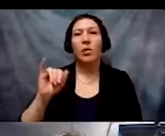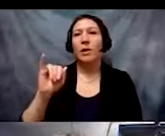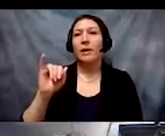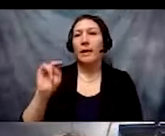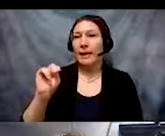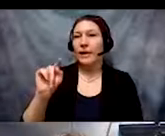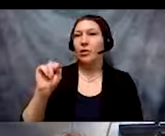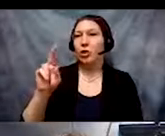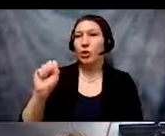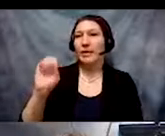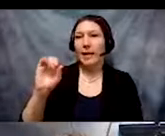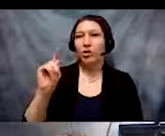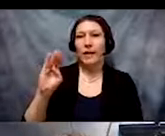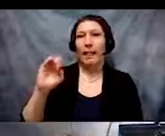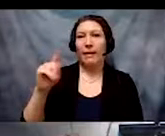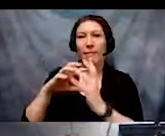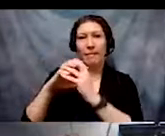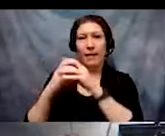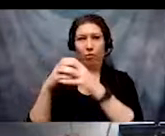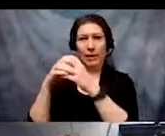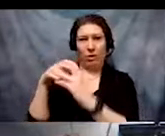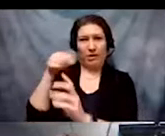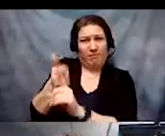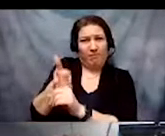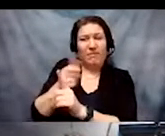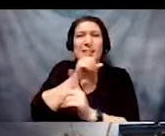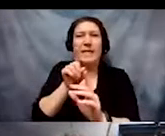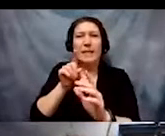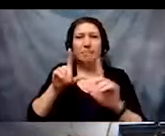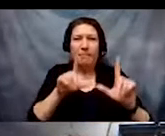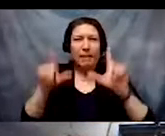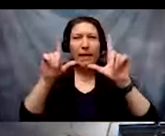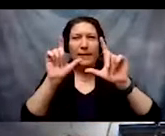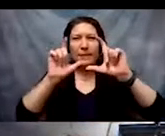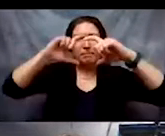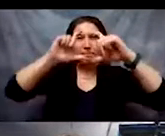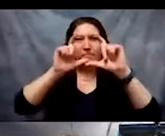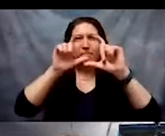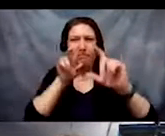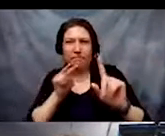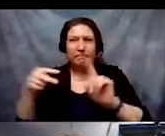is a lens, a primace, a prism for seeing the way in which various forms of